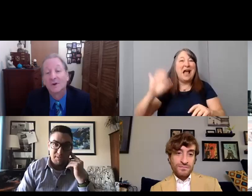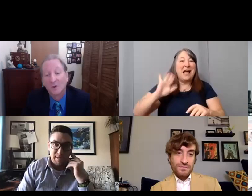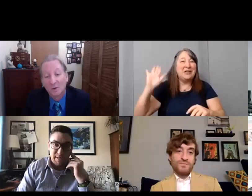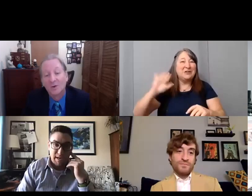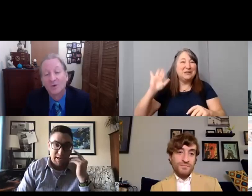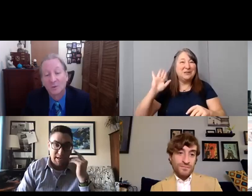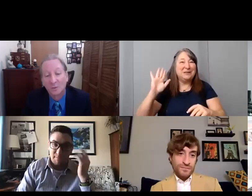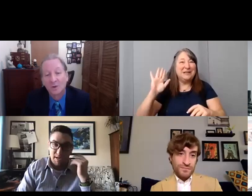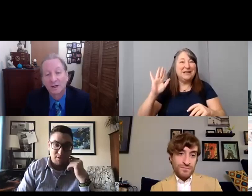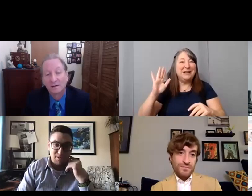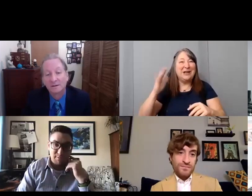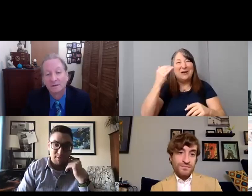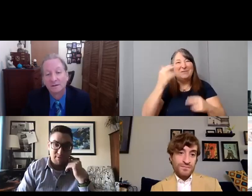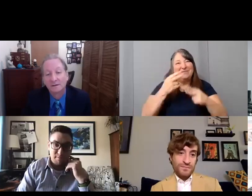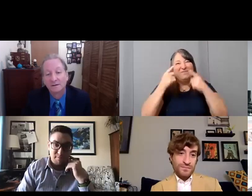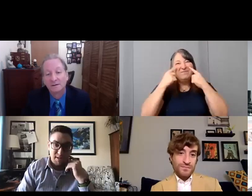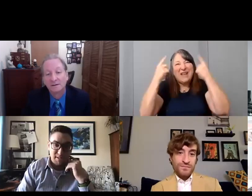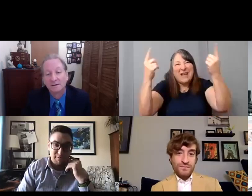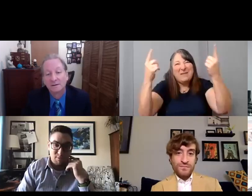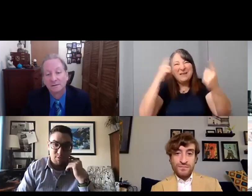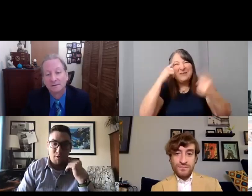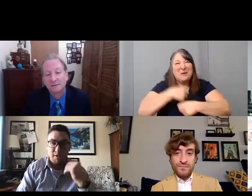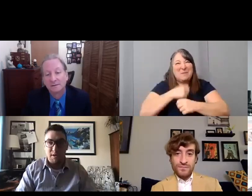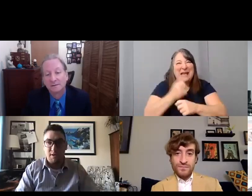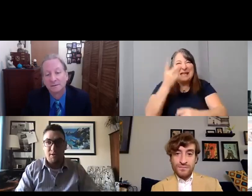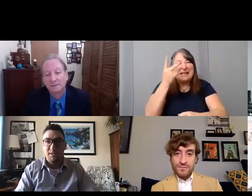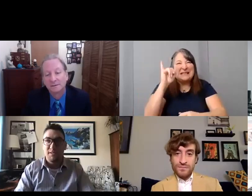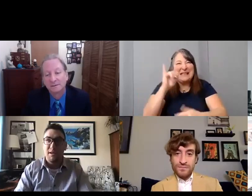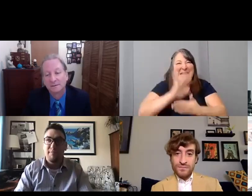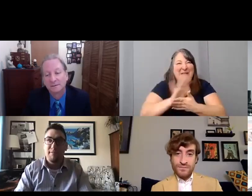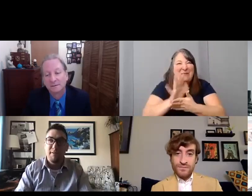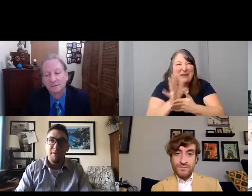and major ski movie companies, even with Warren Miller and stuff,